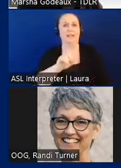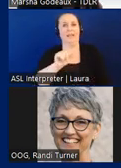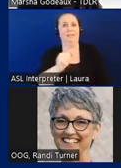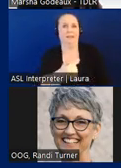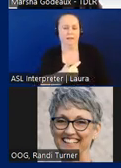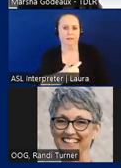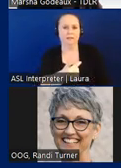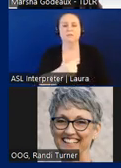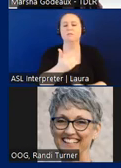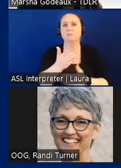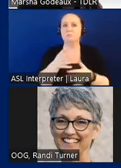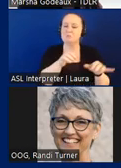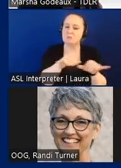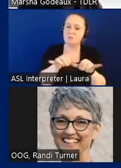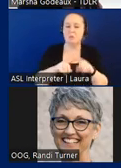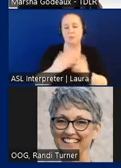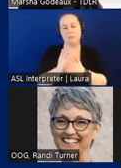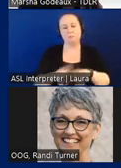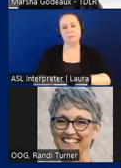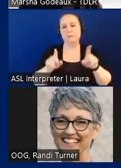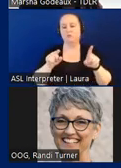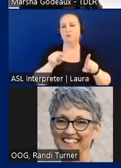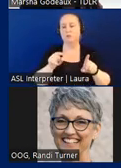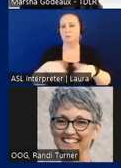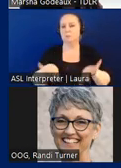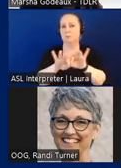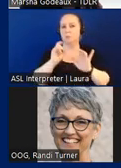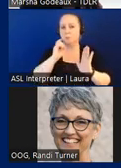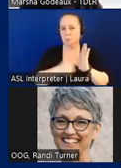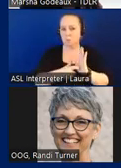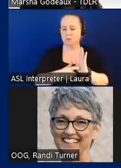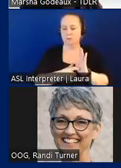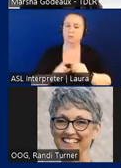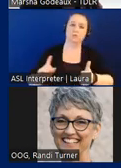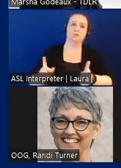differences between the two. First, and possibly the most important difference,